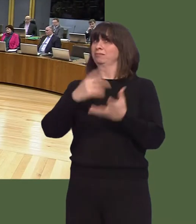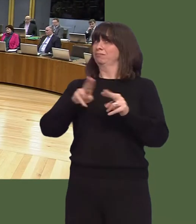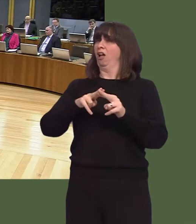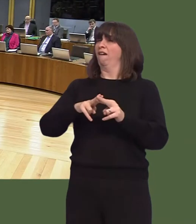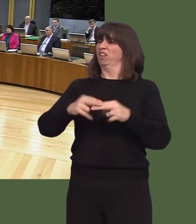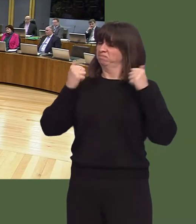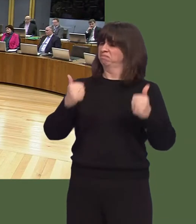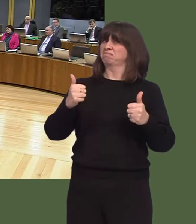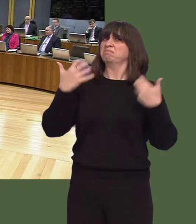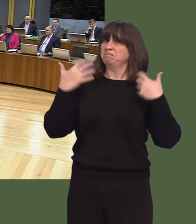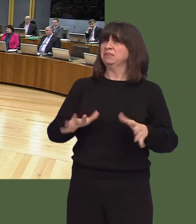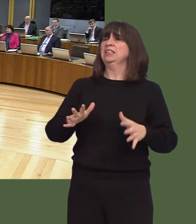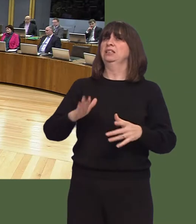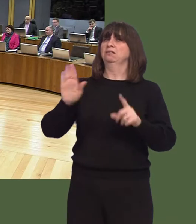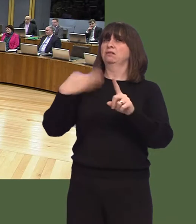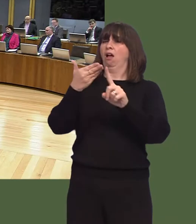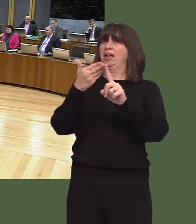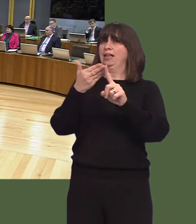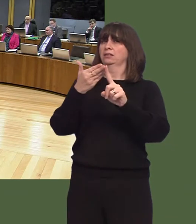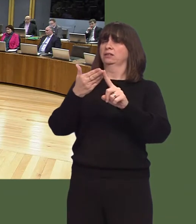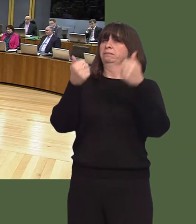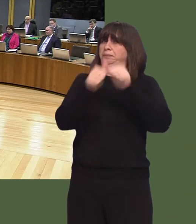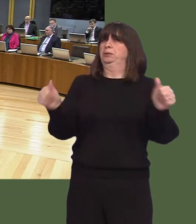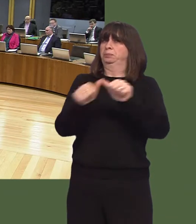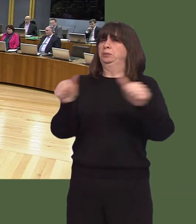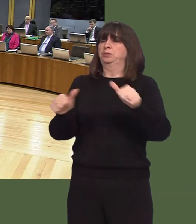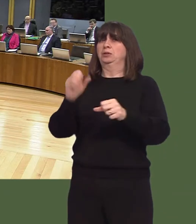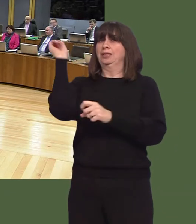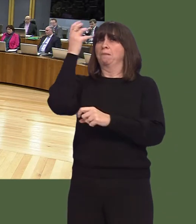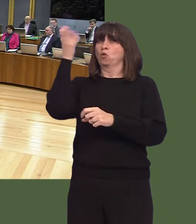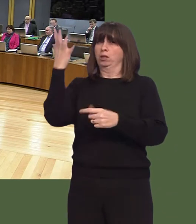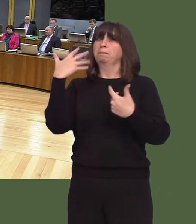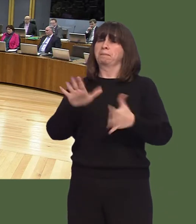to work hard to reach the targets that we had set, particularly the paramedic staff.